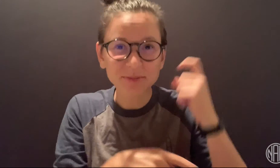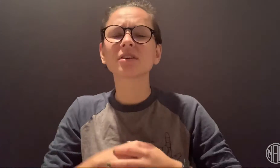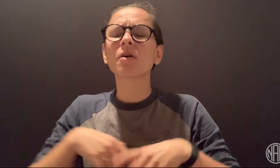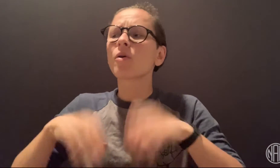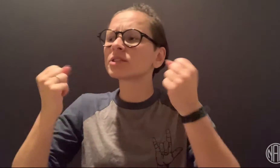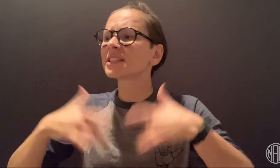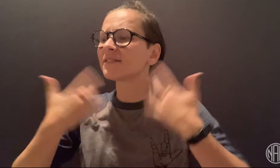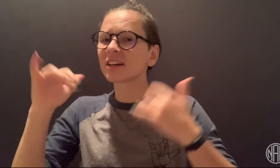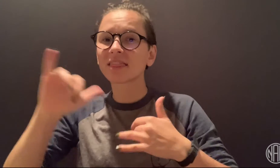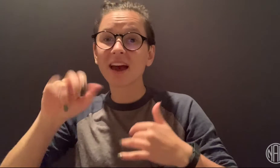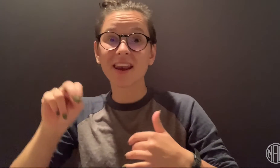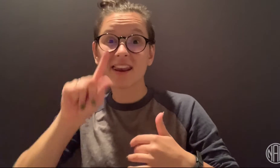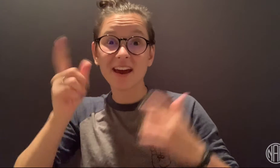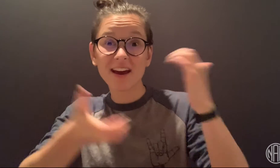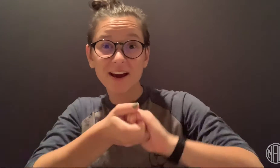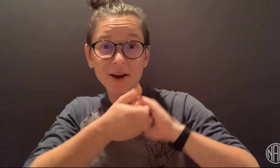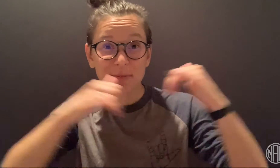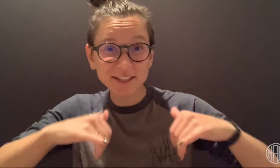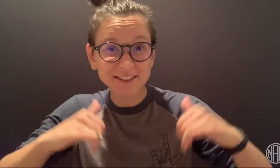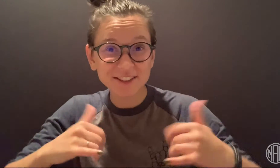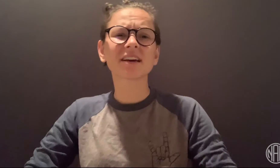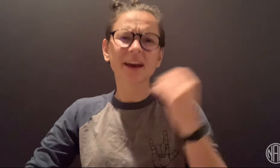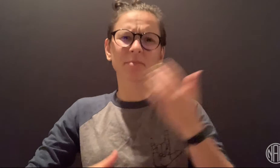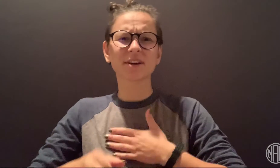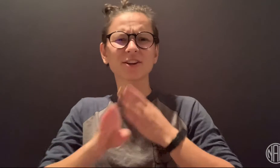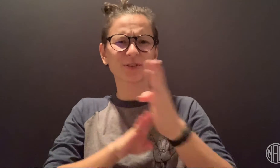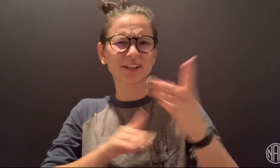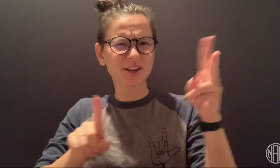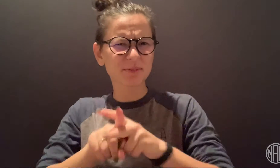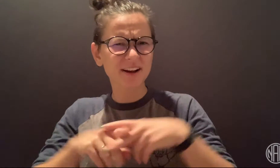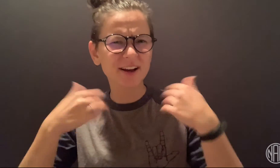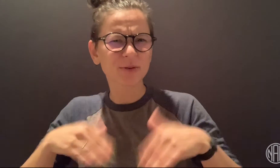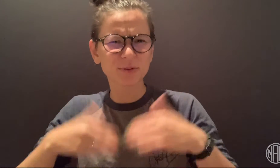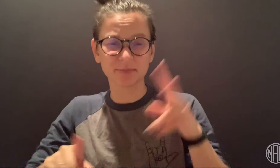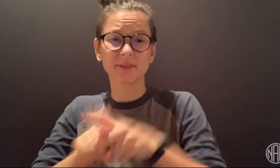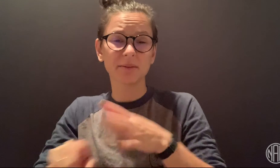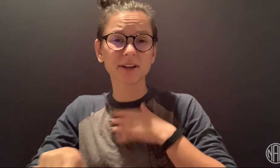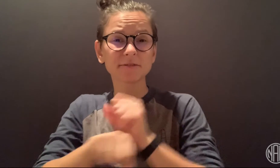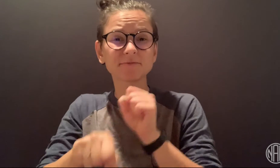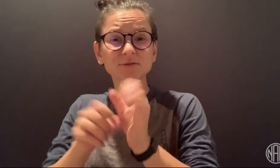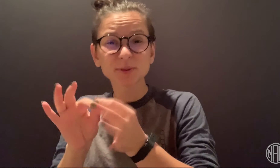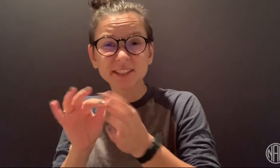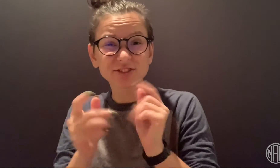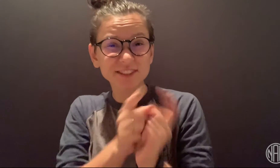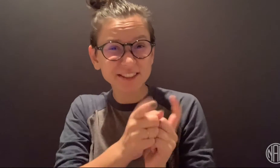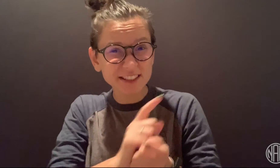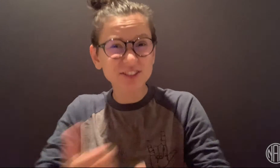and hosted events - like with the NAD collaborating with Mozzeria. And it especially applies to my career in interpreting and translation.